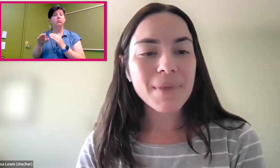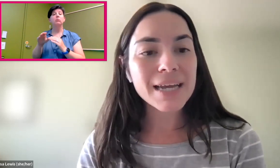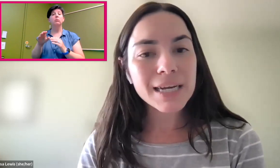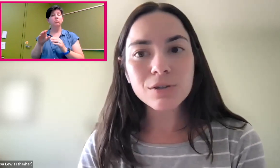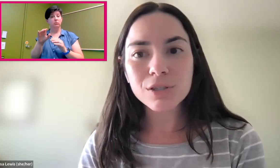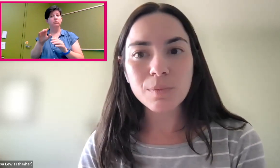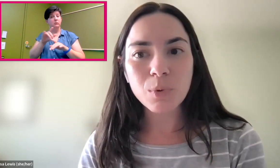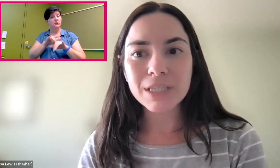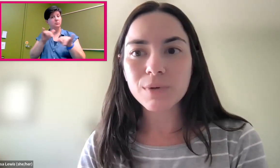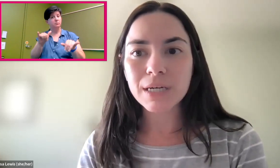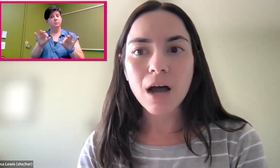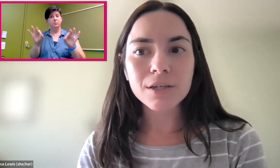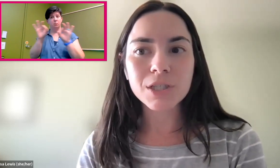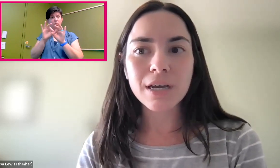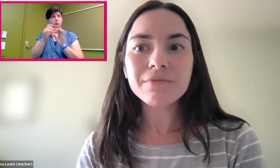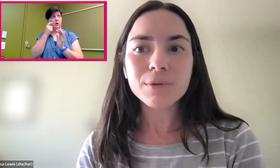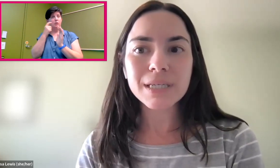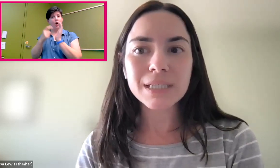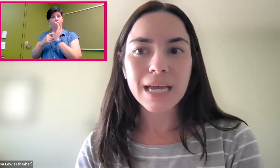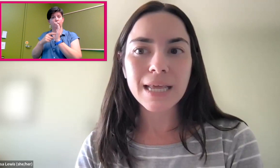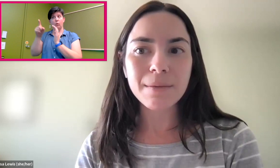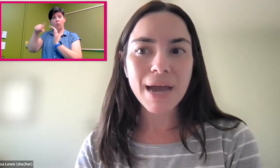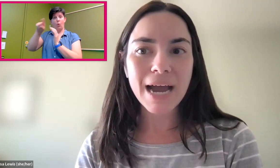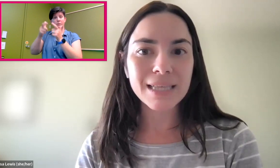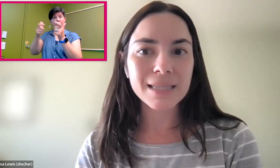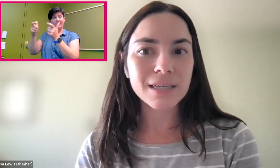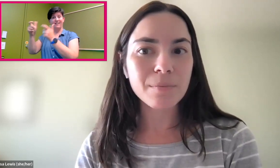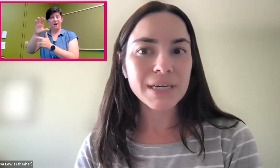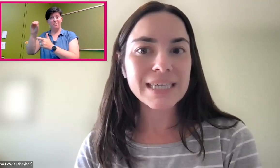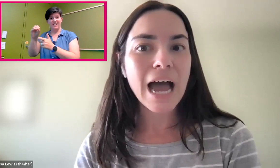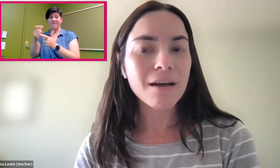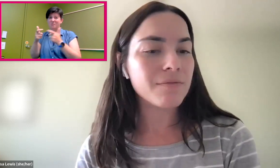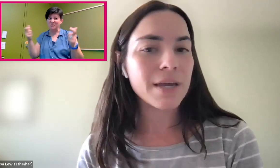And I think it's also important to acknowledge the influence and the impact that these companies have